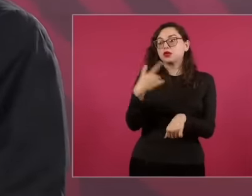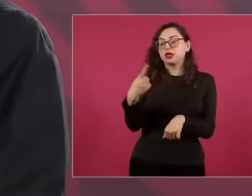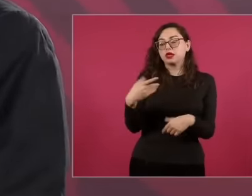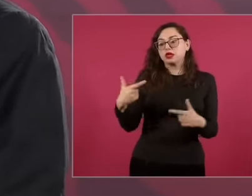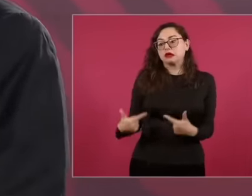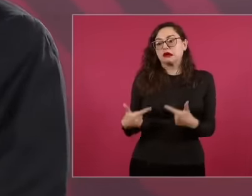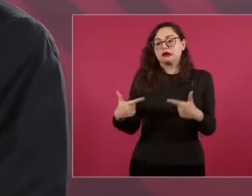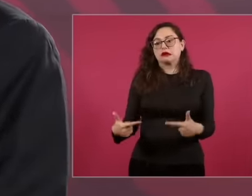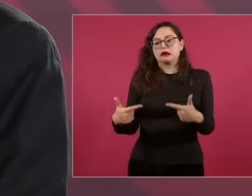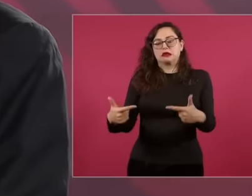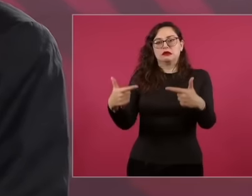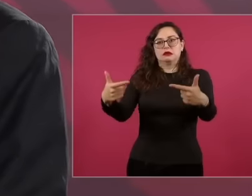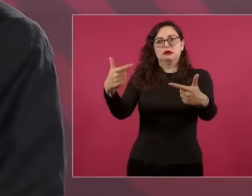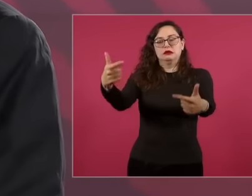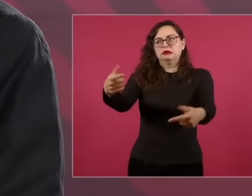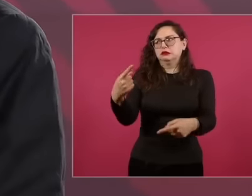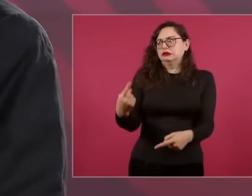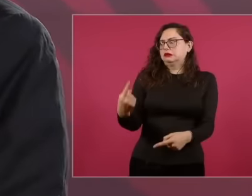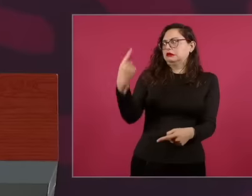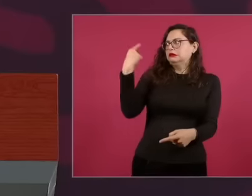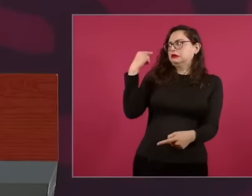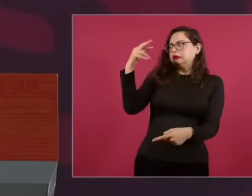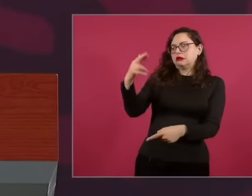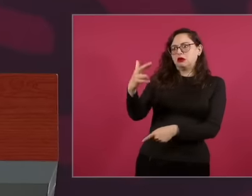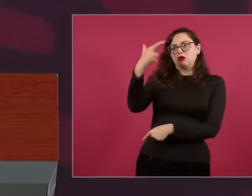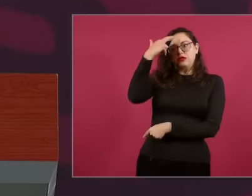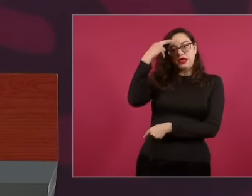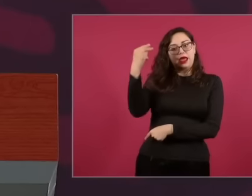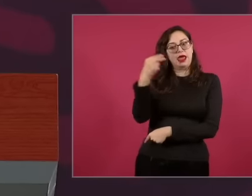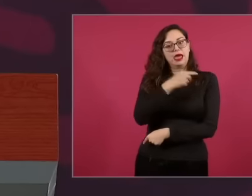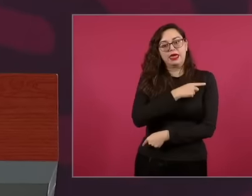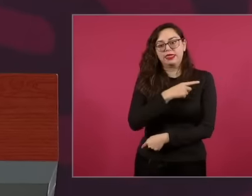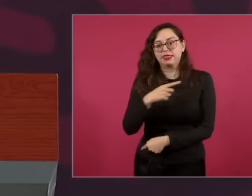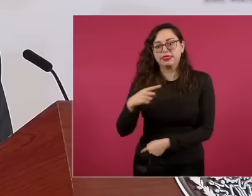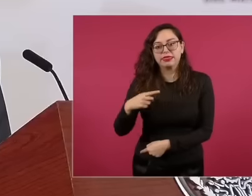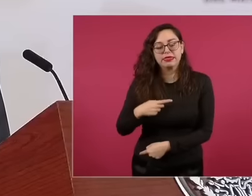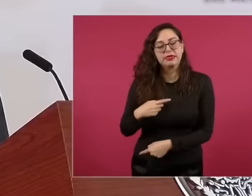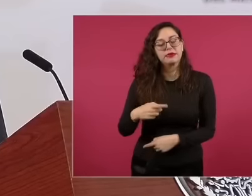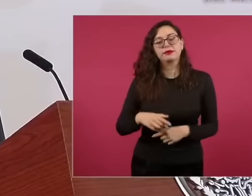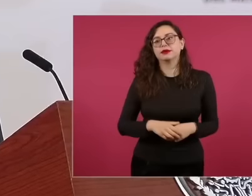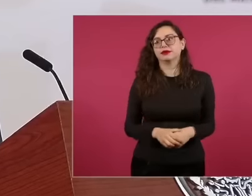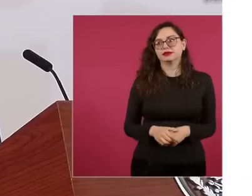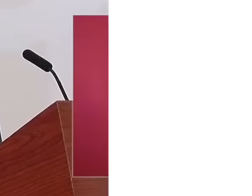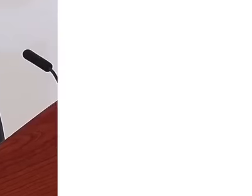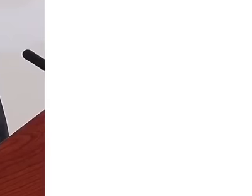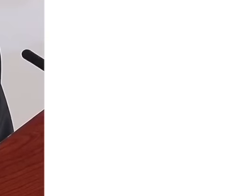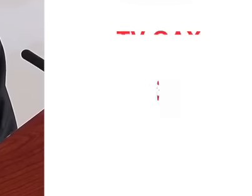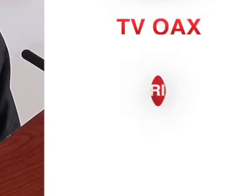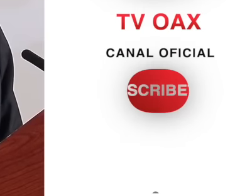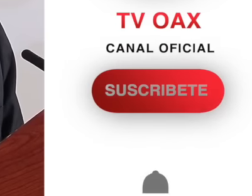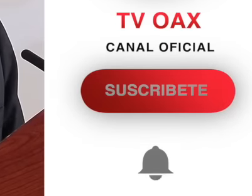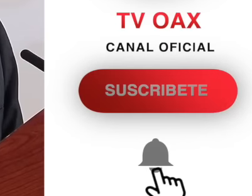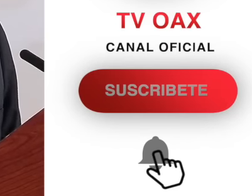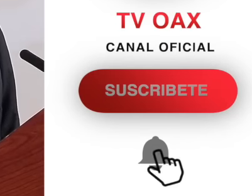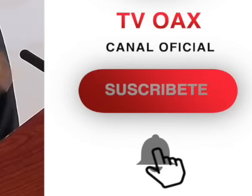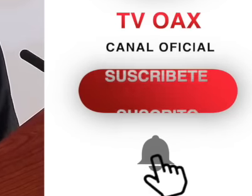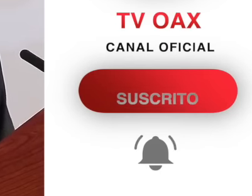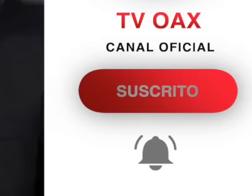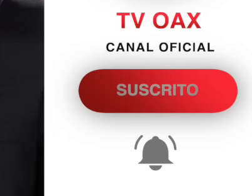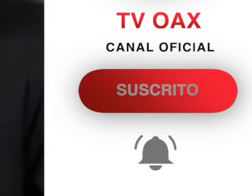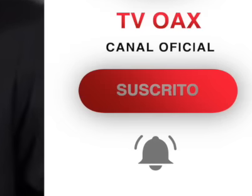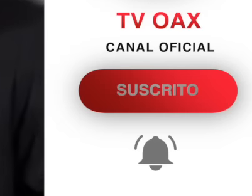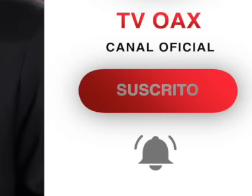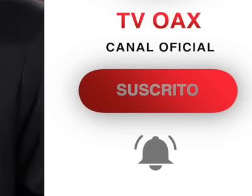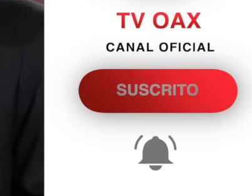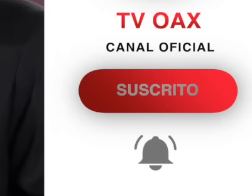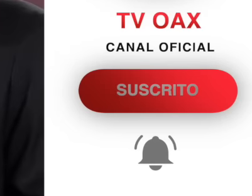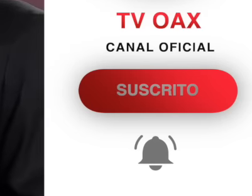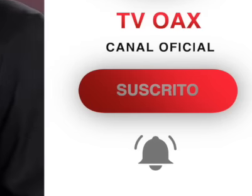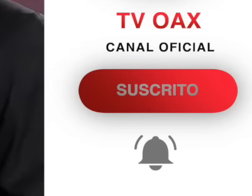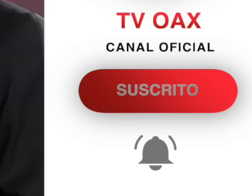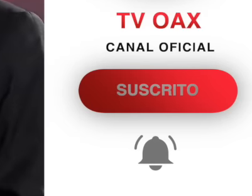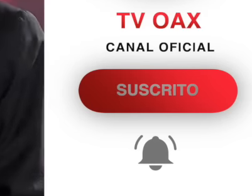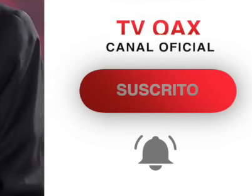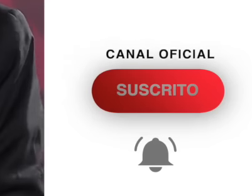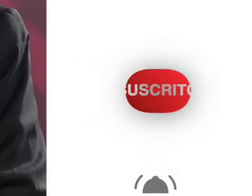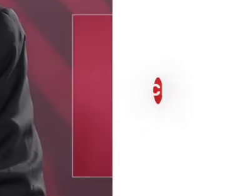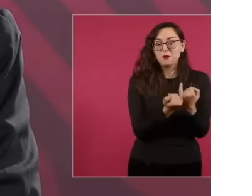is like Krauser's Twitter that 200 years of the Republic and now this month